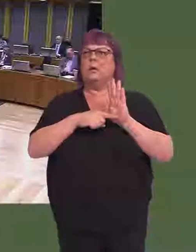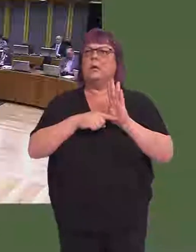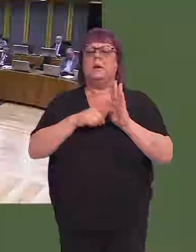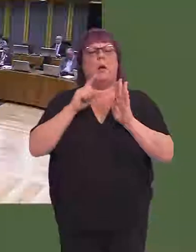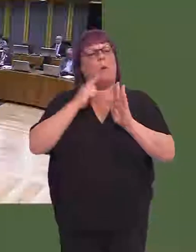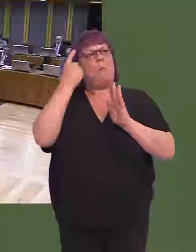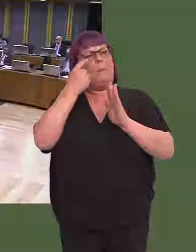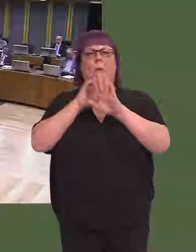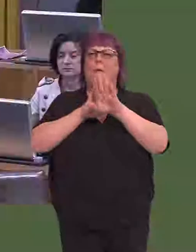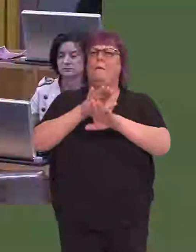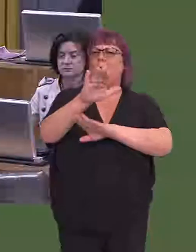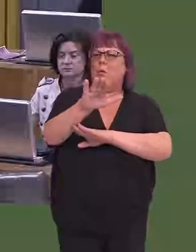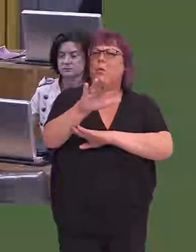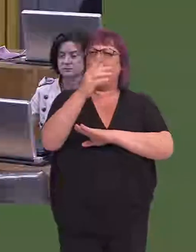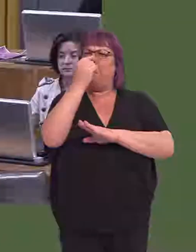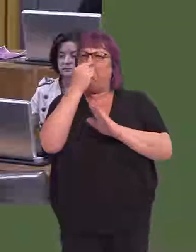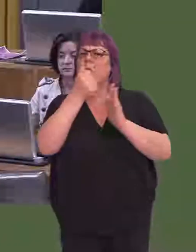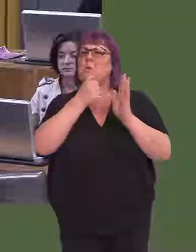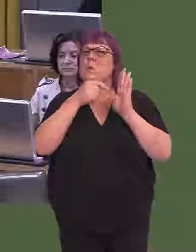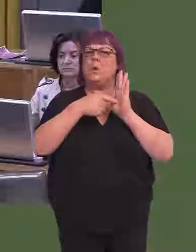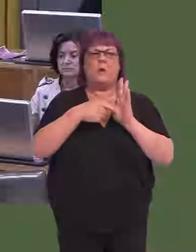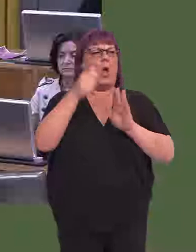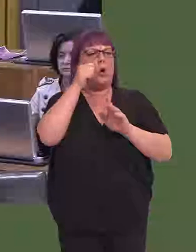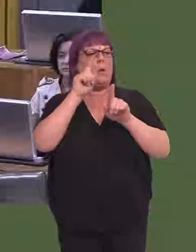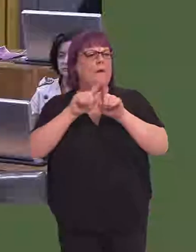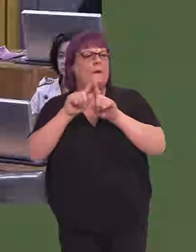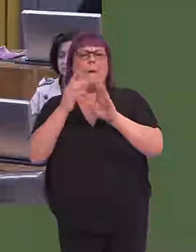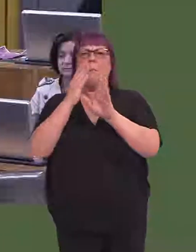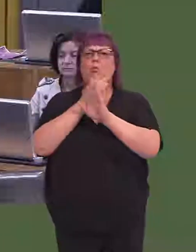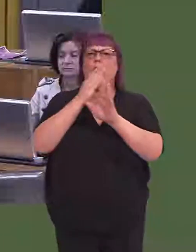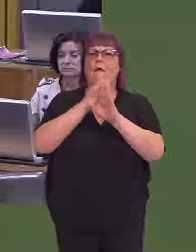the future. I know that officials are also working on a number of exciting private